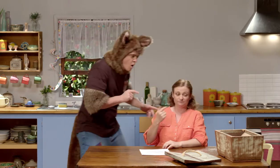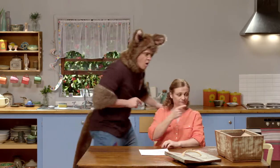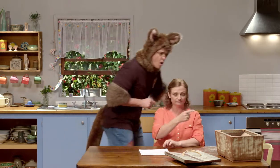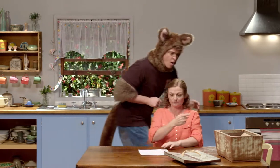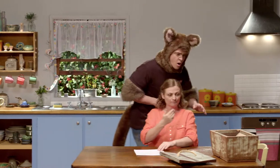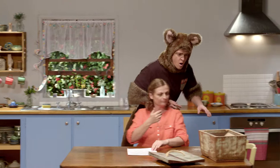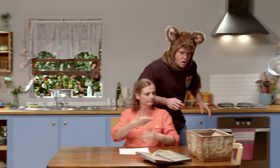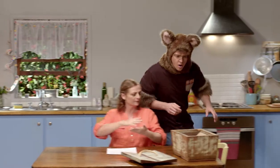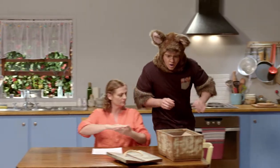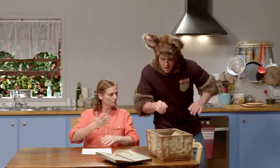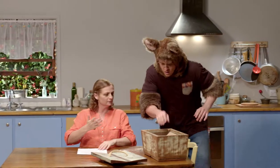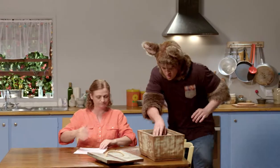Oh, okay.